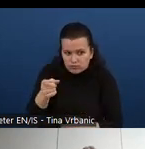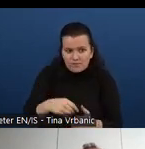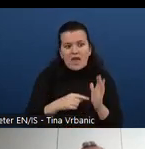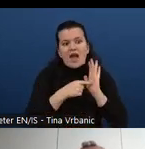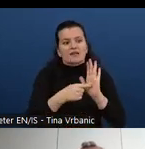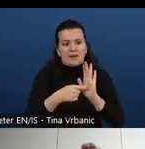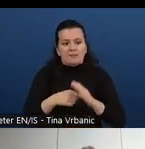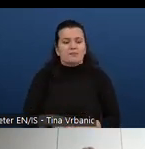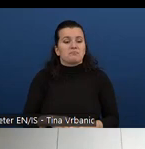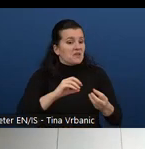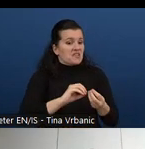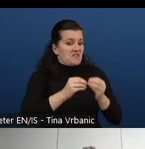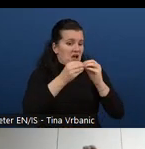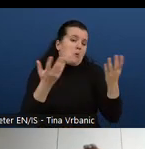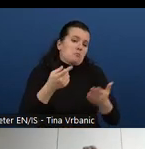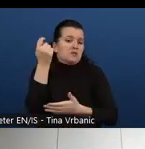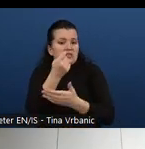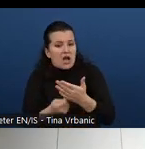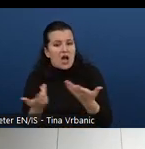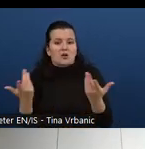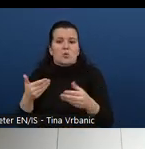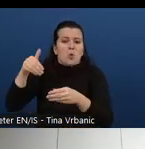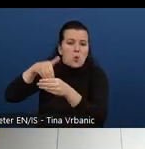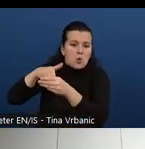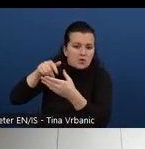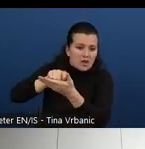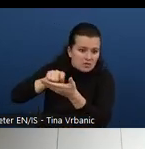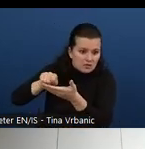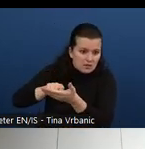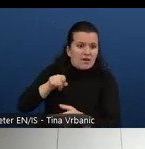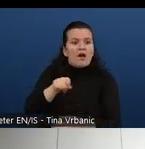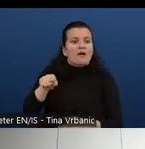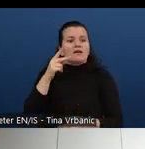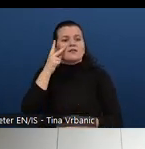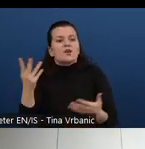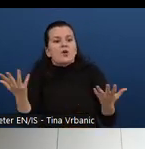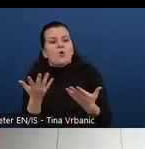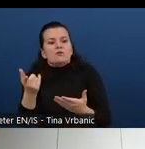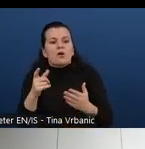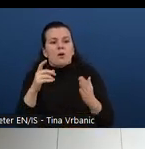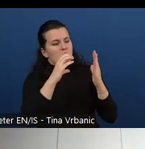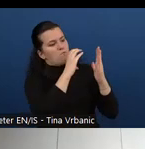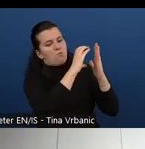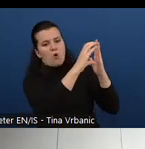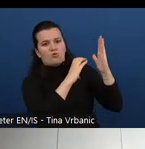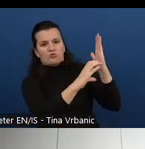But the foundation modules are at least in the prerequisites of the first modules, because